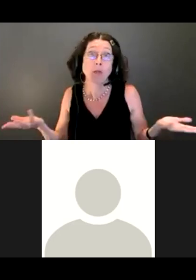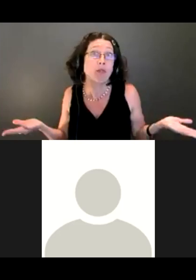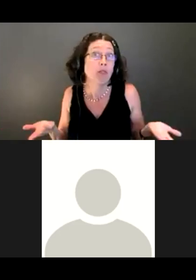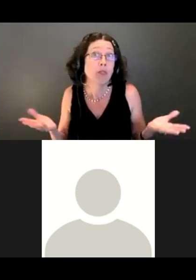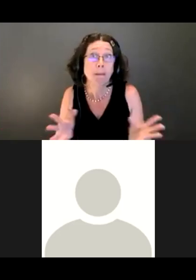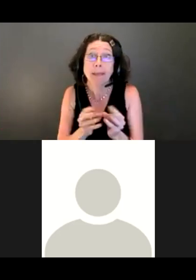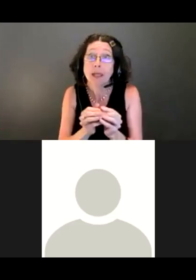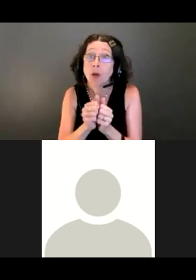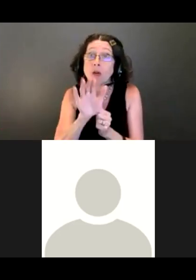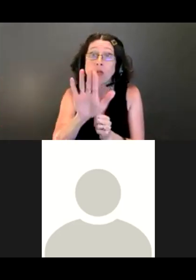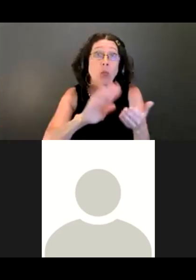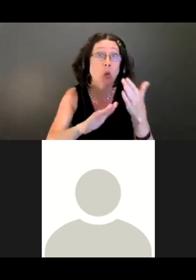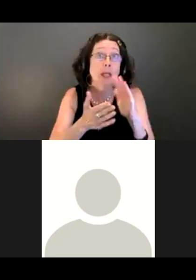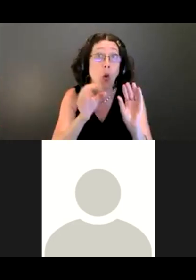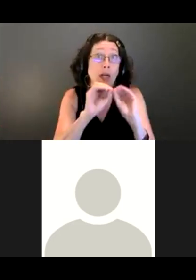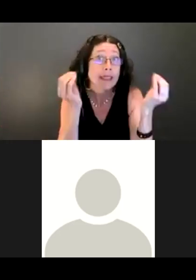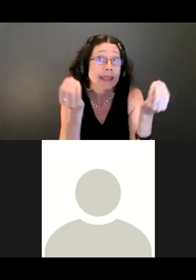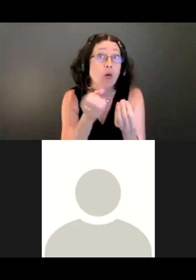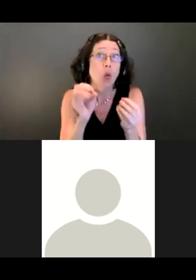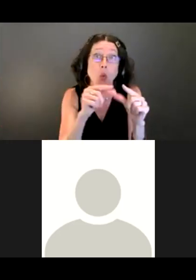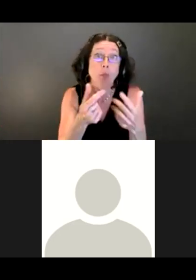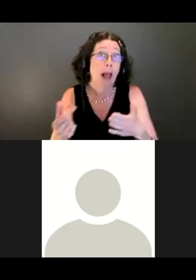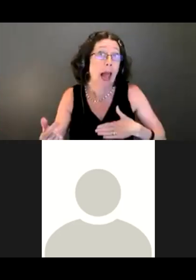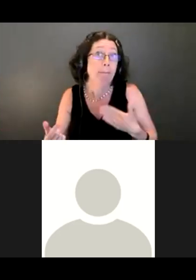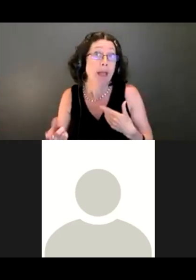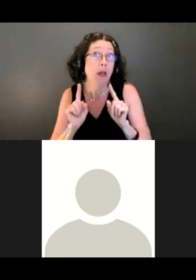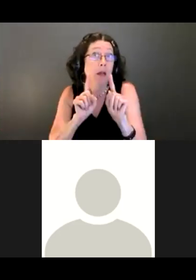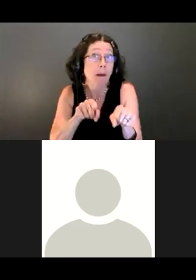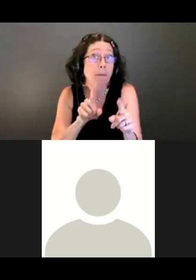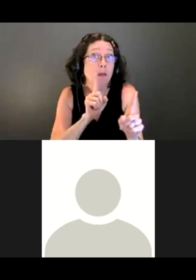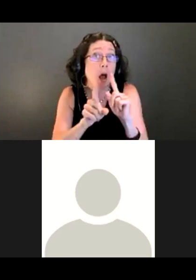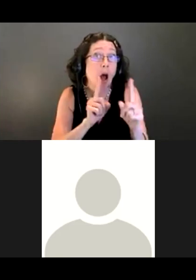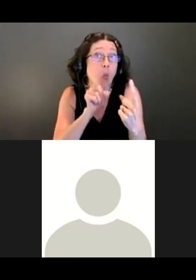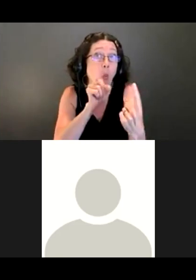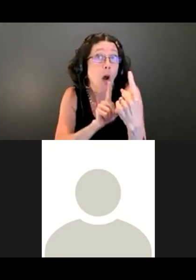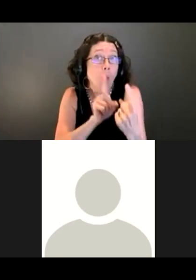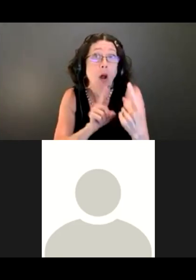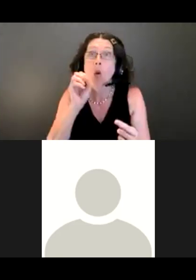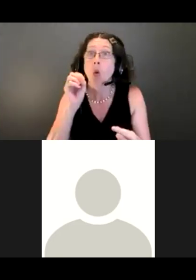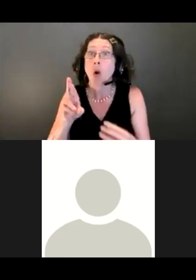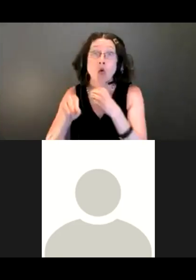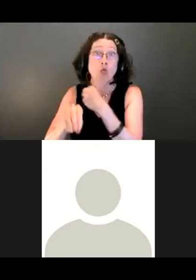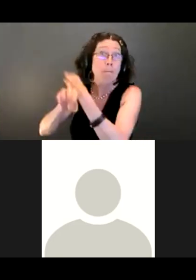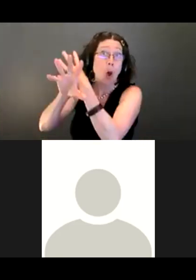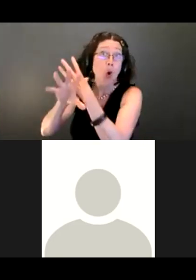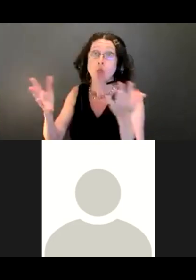We're glad to come and talk one on one or do it remotely if that's more convenient. So definitely, if you know folks that should engage and should